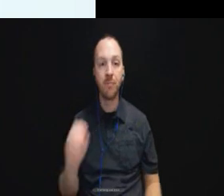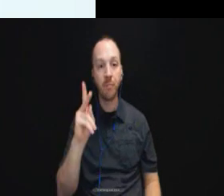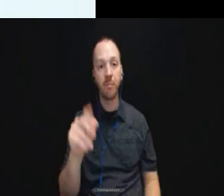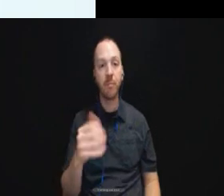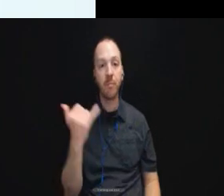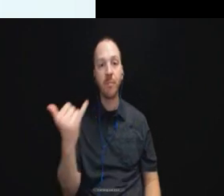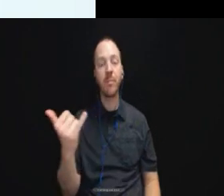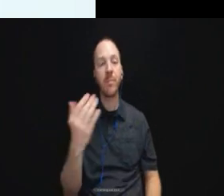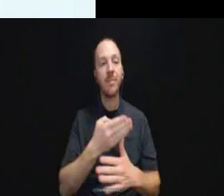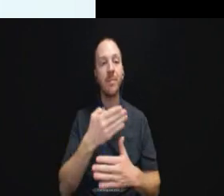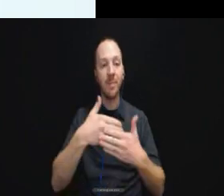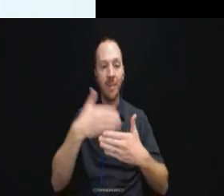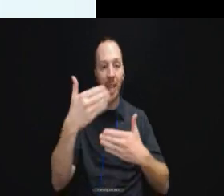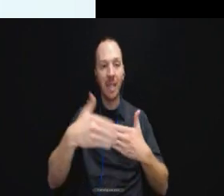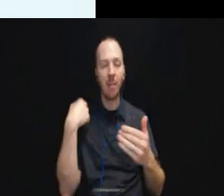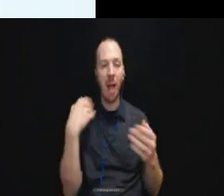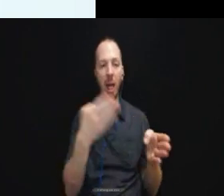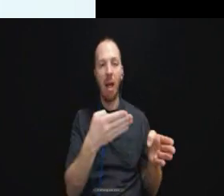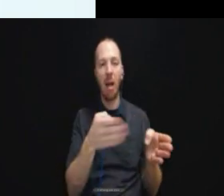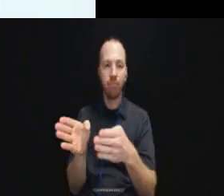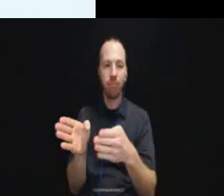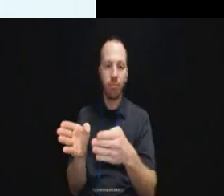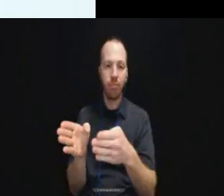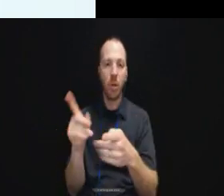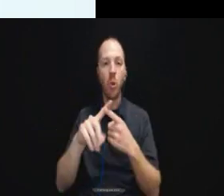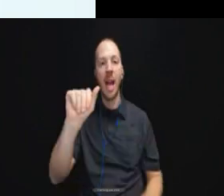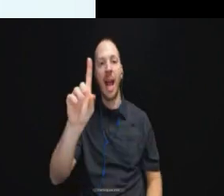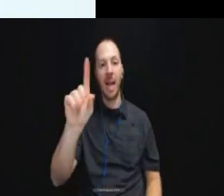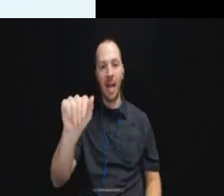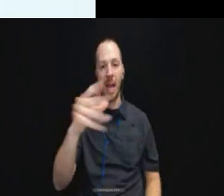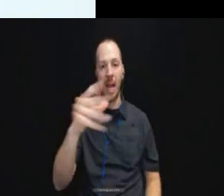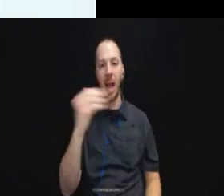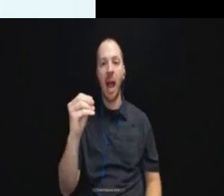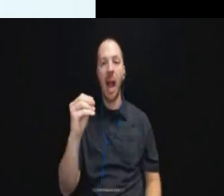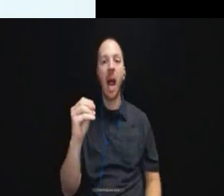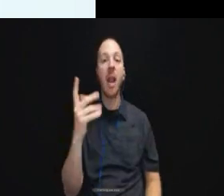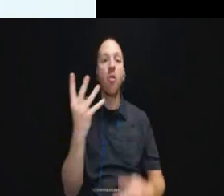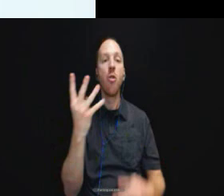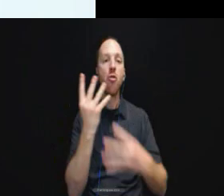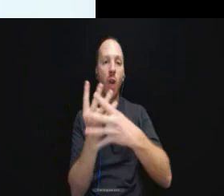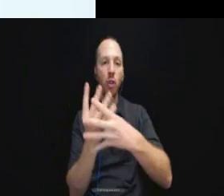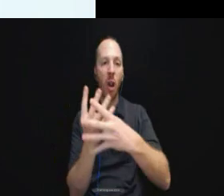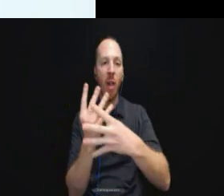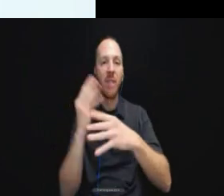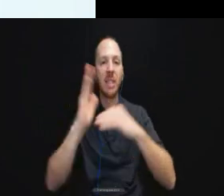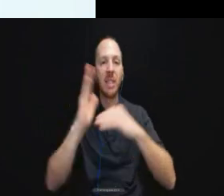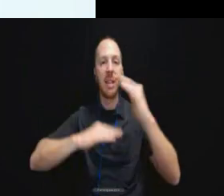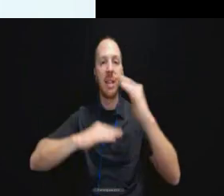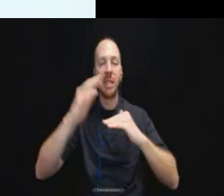Moving on and switching gears to the ADA in the correctional facilities and we are now